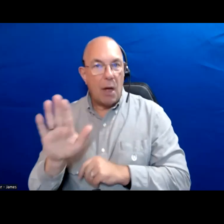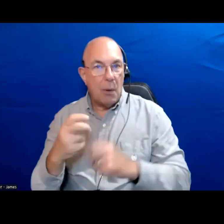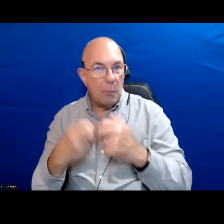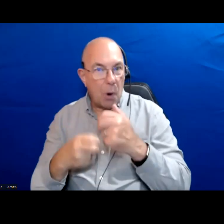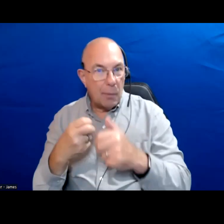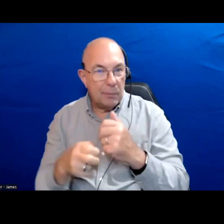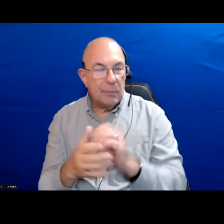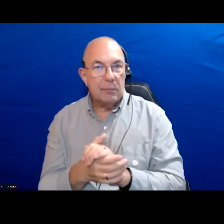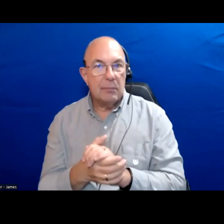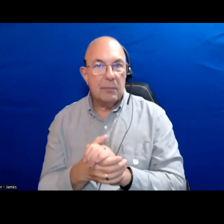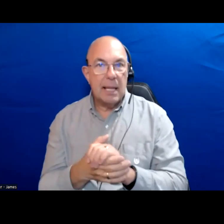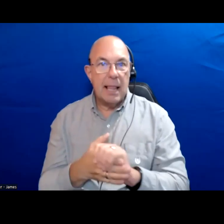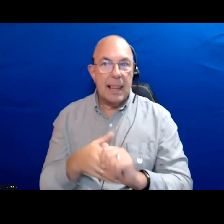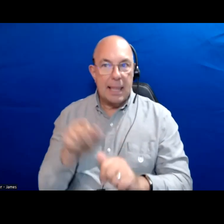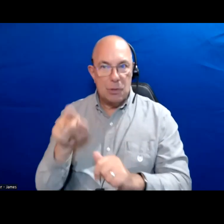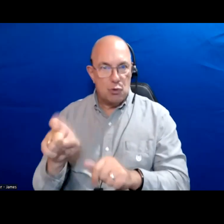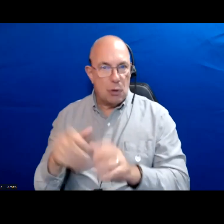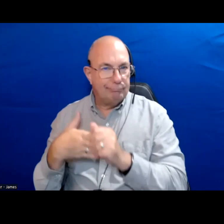The city should be leading on public transit.